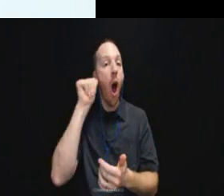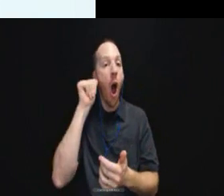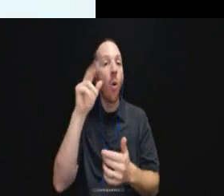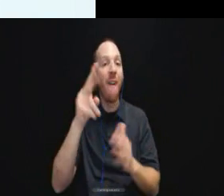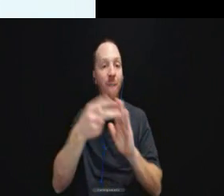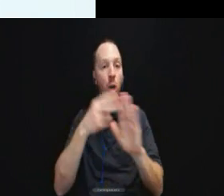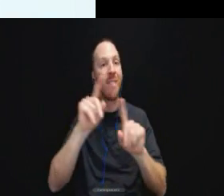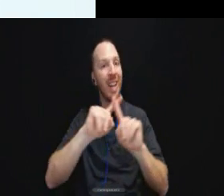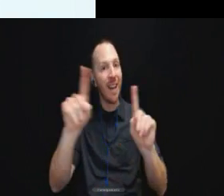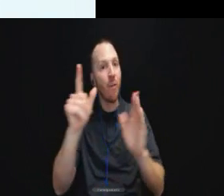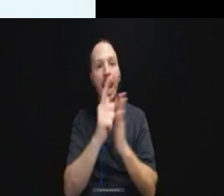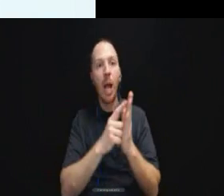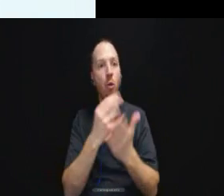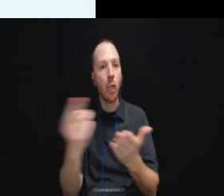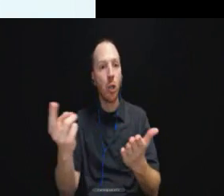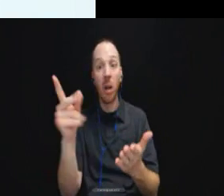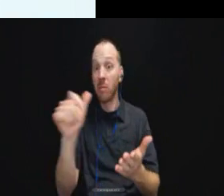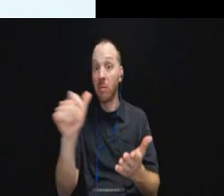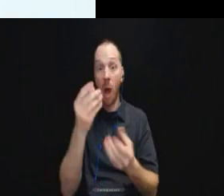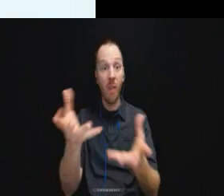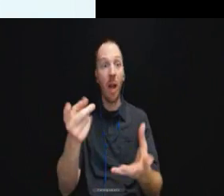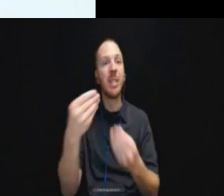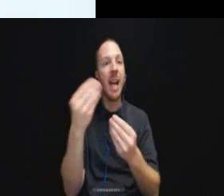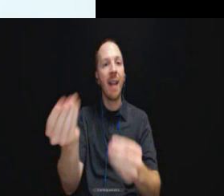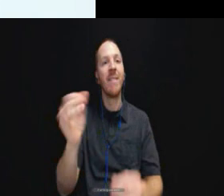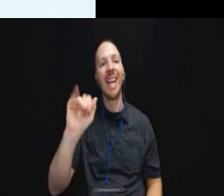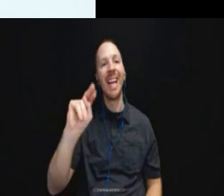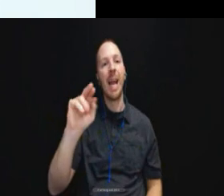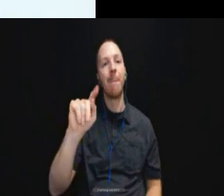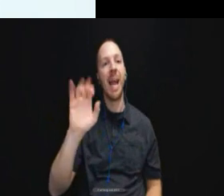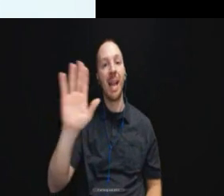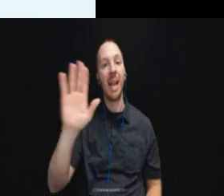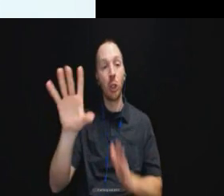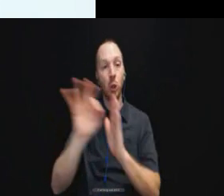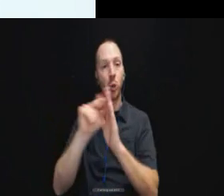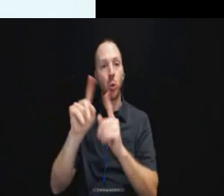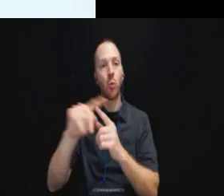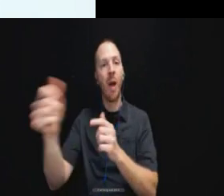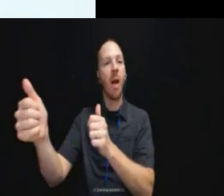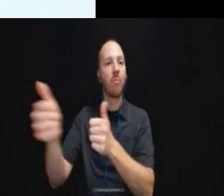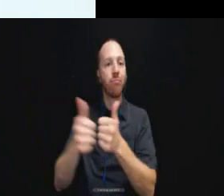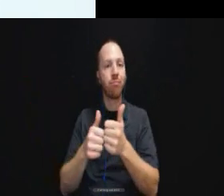Instead of providing those he was given an inmate of his choosing to help him.